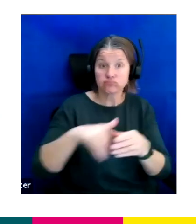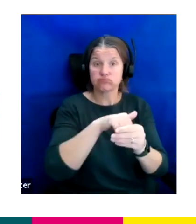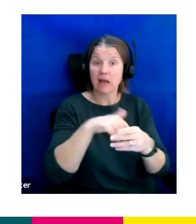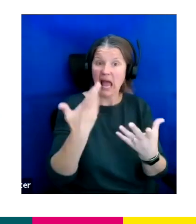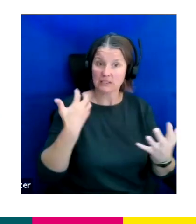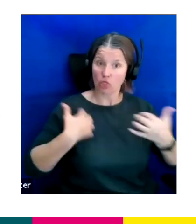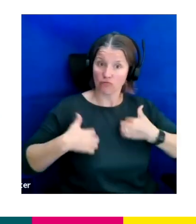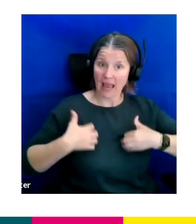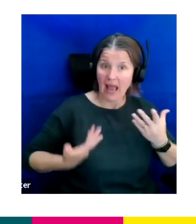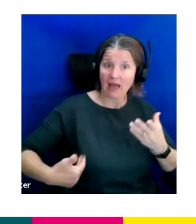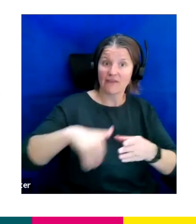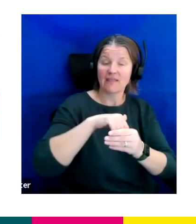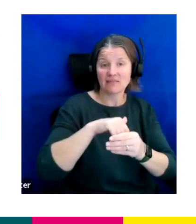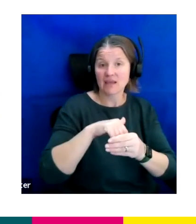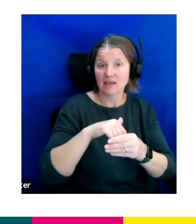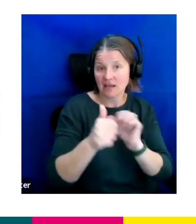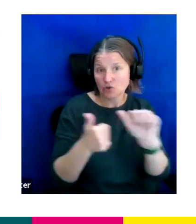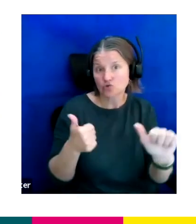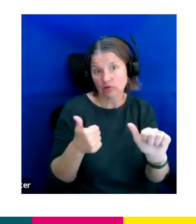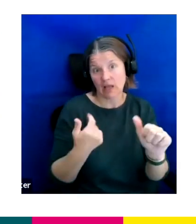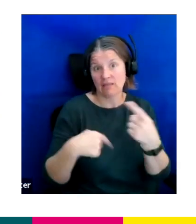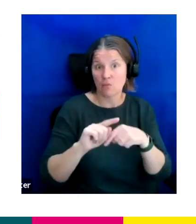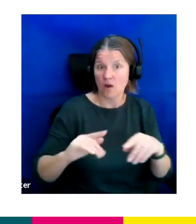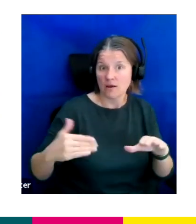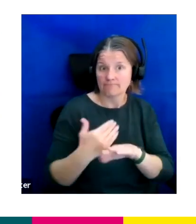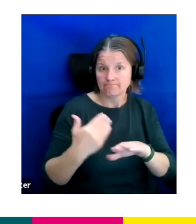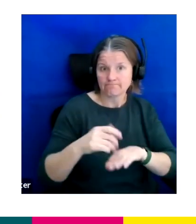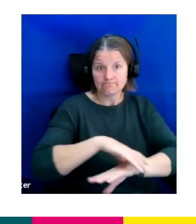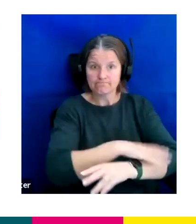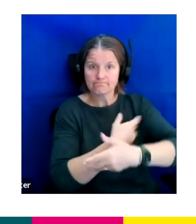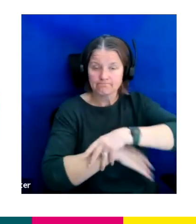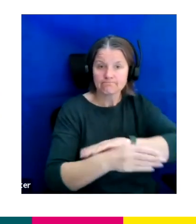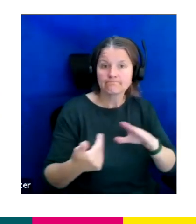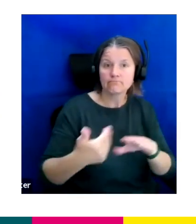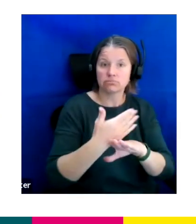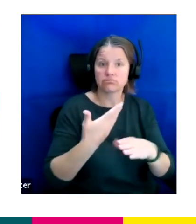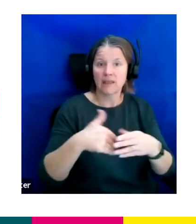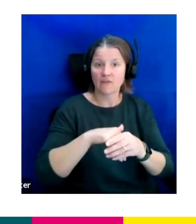So that's something we are actively a part of. Thank you. Brilliant.